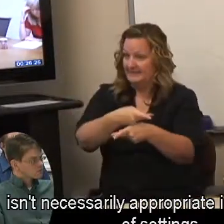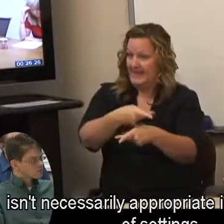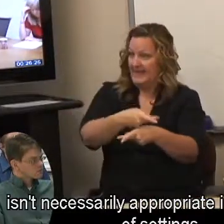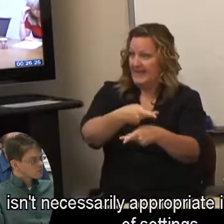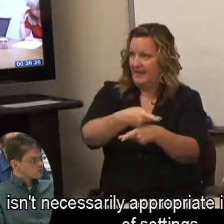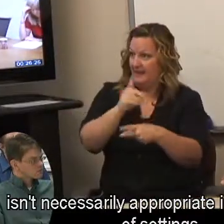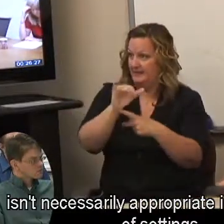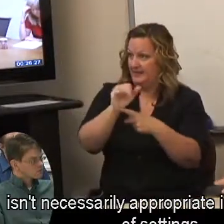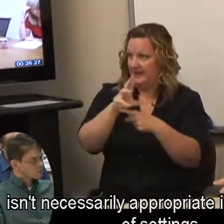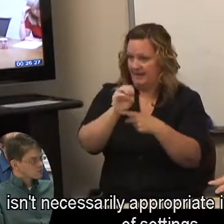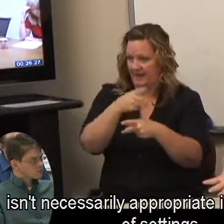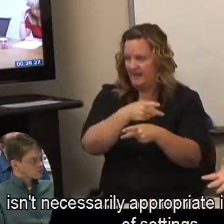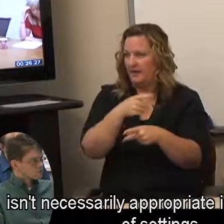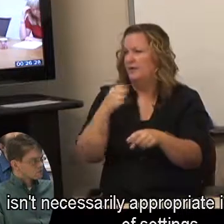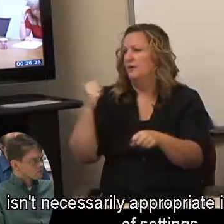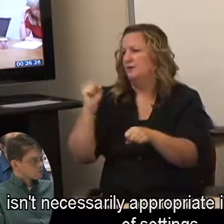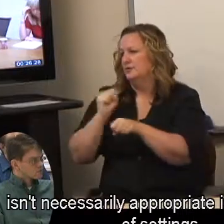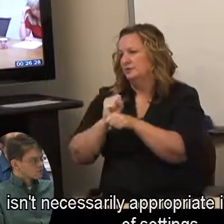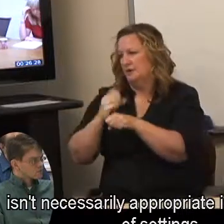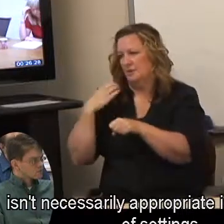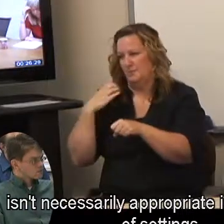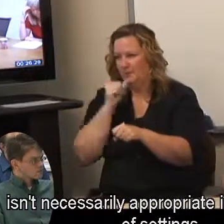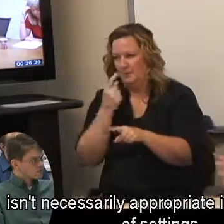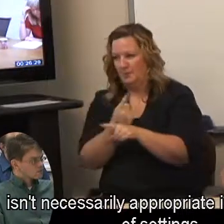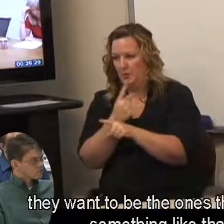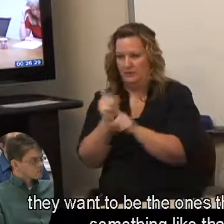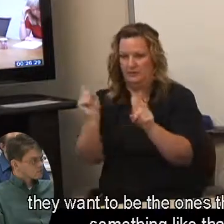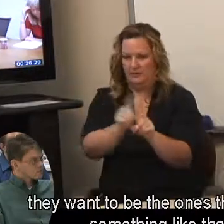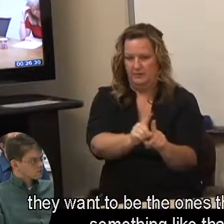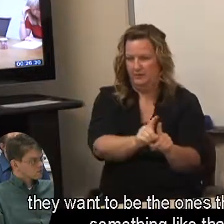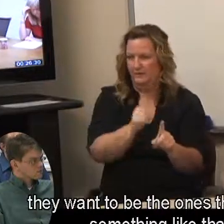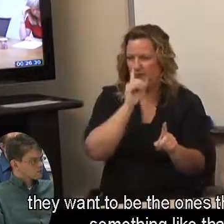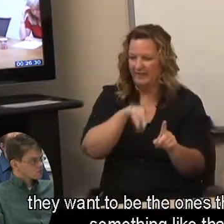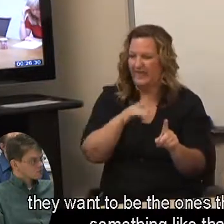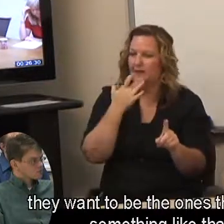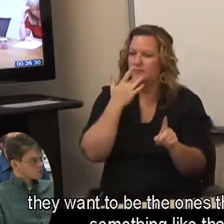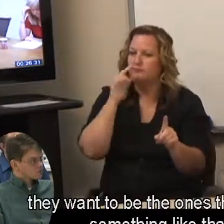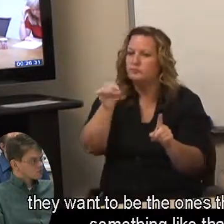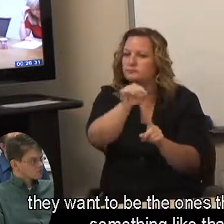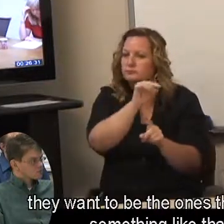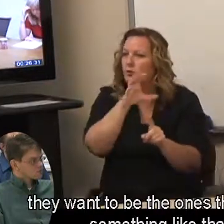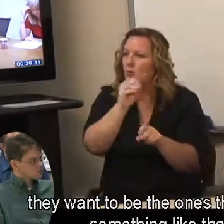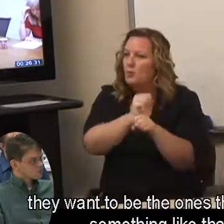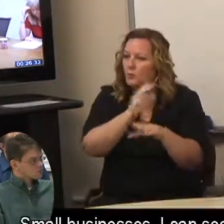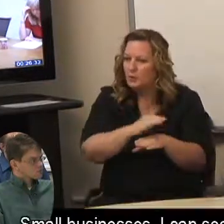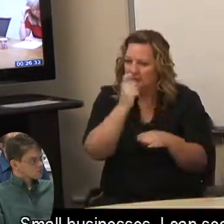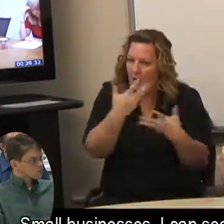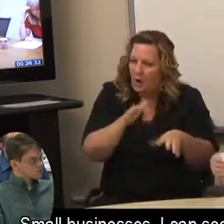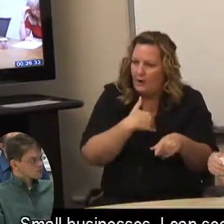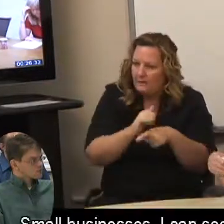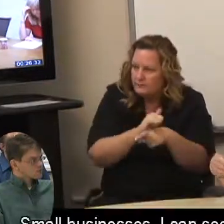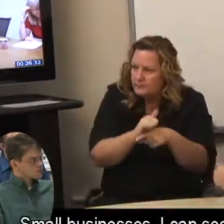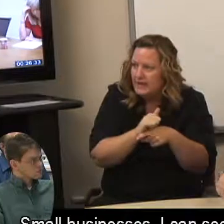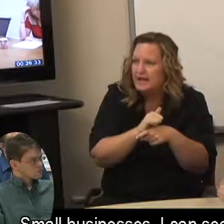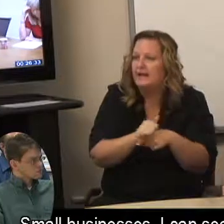isn't necessarily appropriate in those kinds of settings, they want to be the ones that train or something like that. Small businesses, I can see it working.